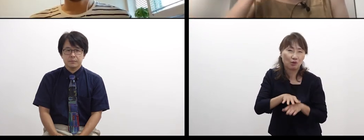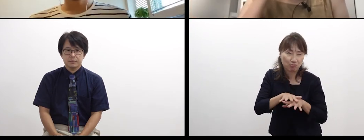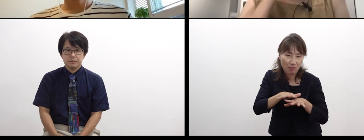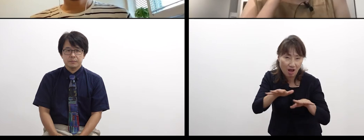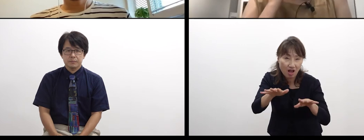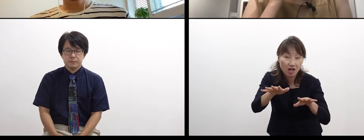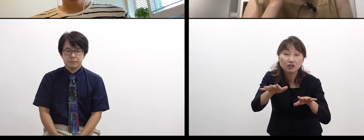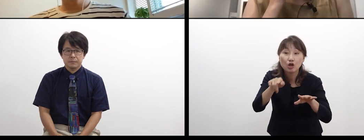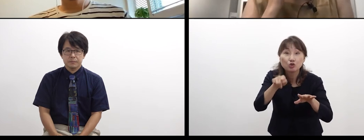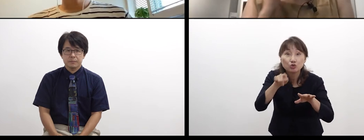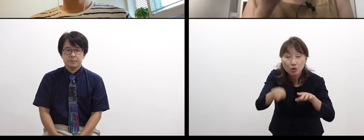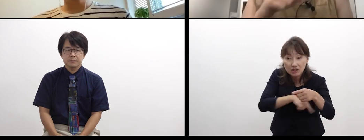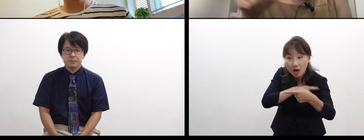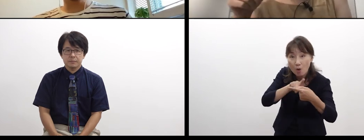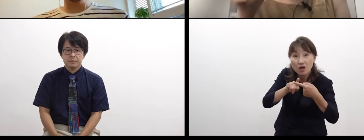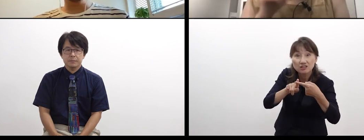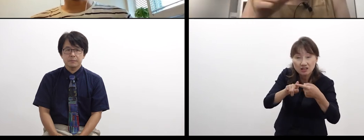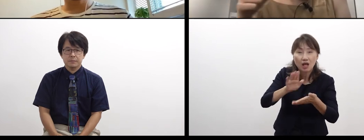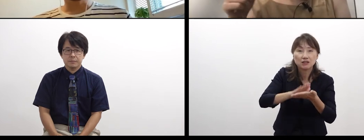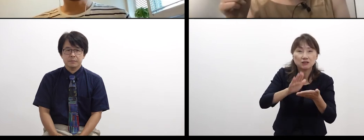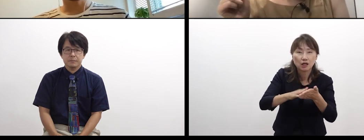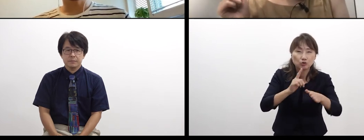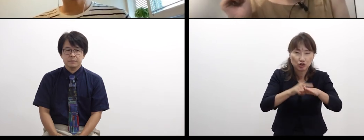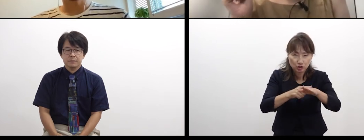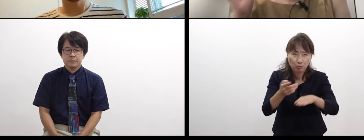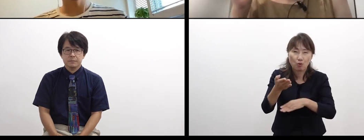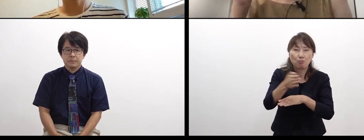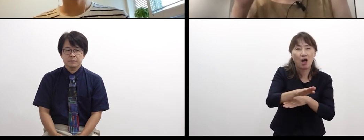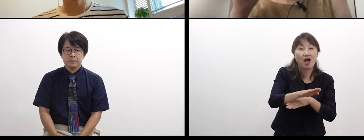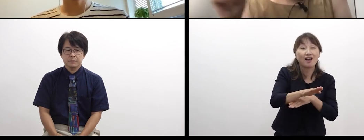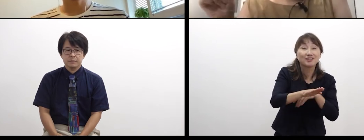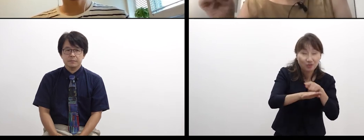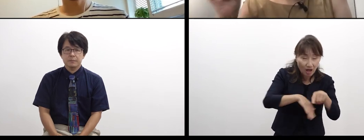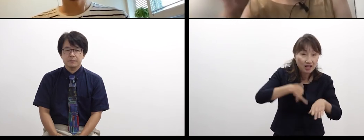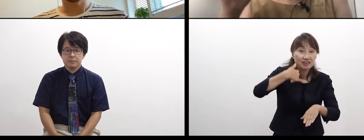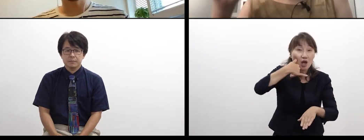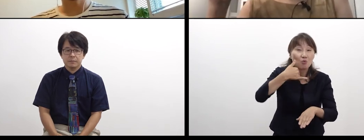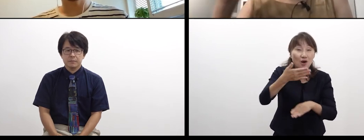and so are printing technology